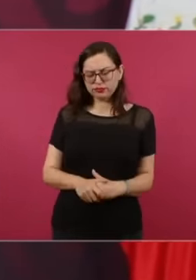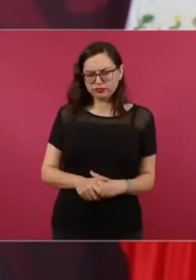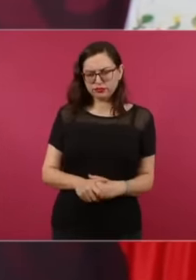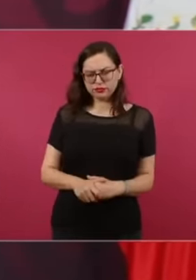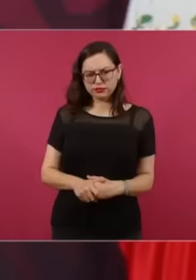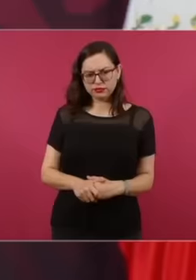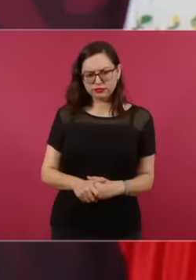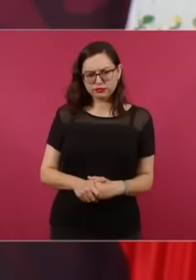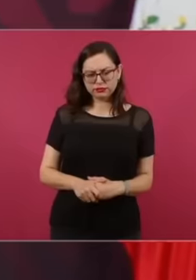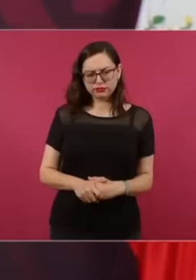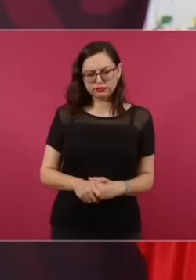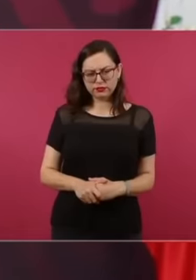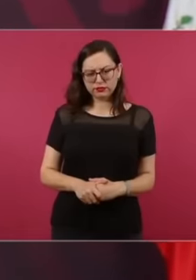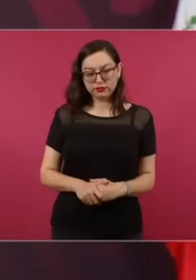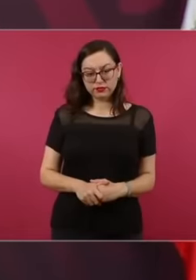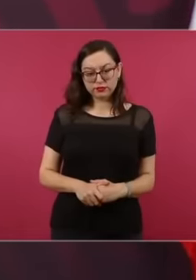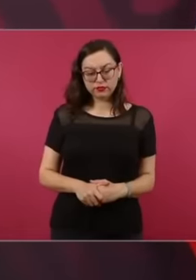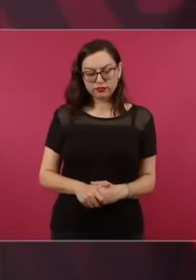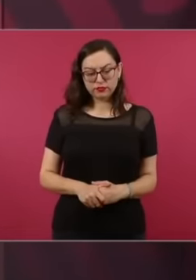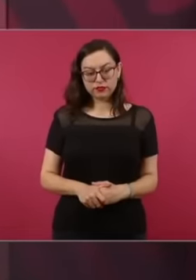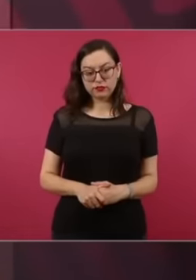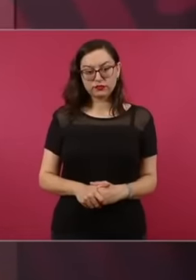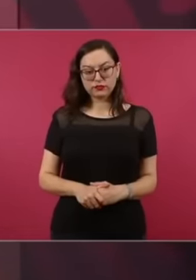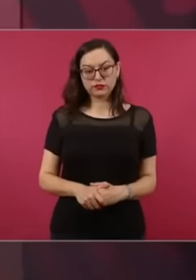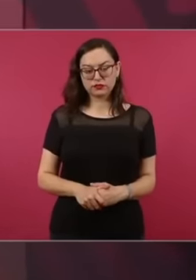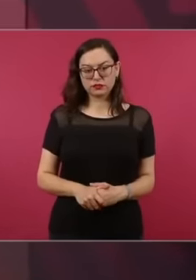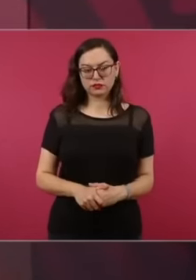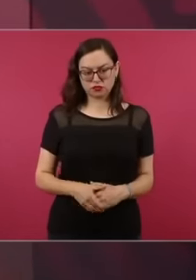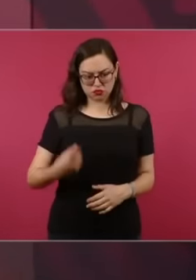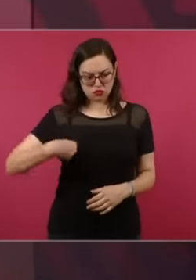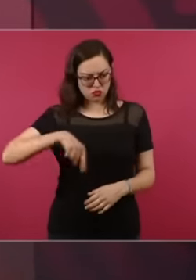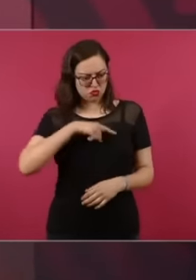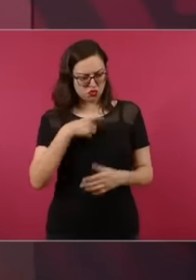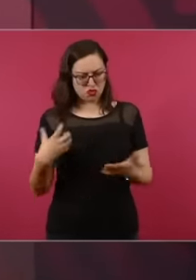that this was going to be won, you